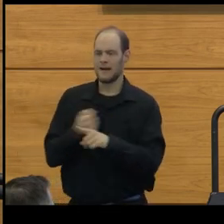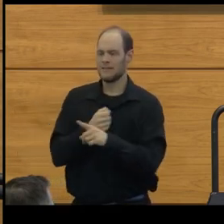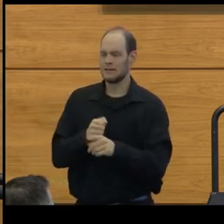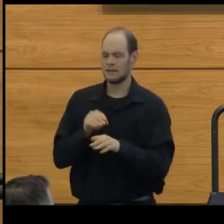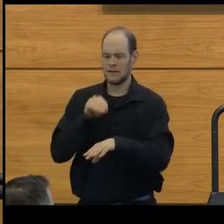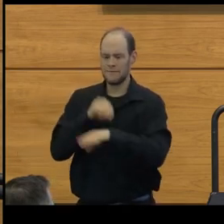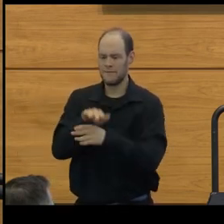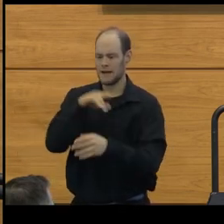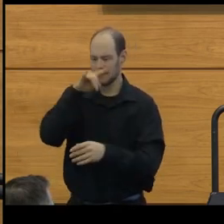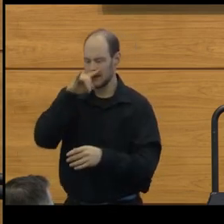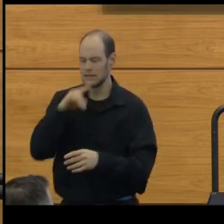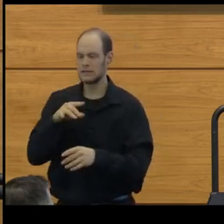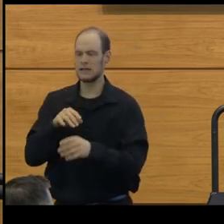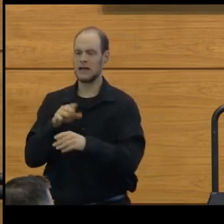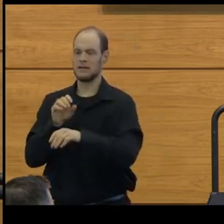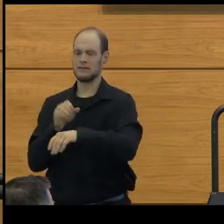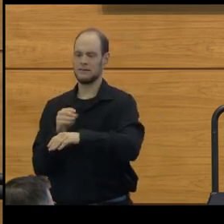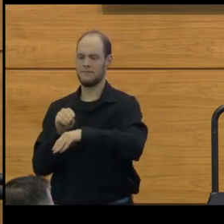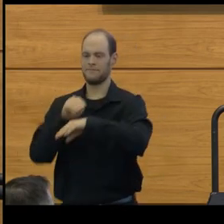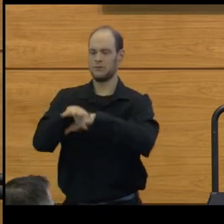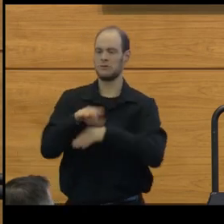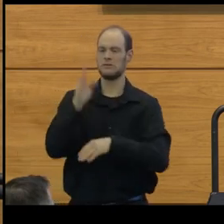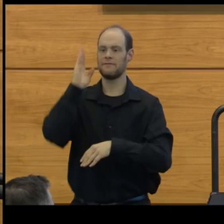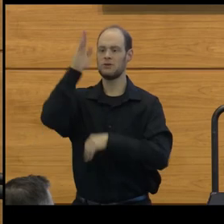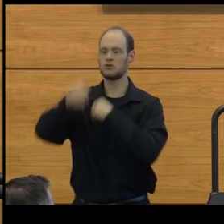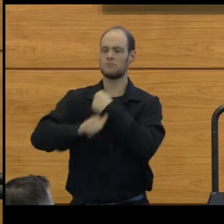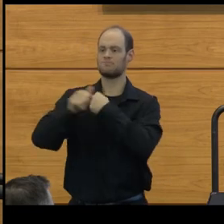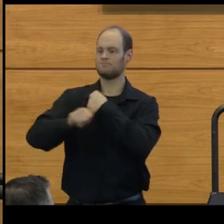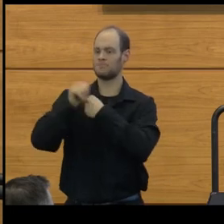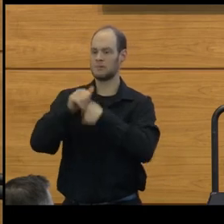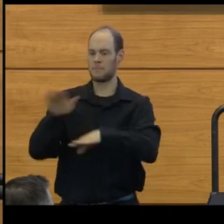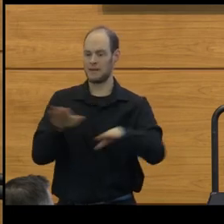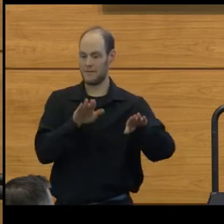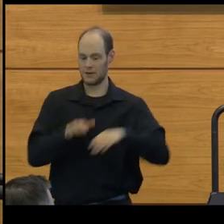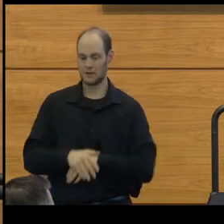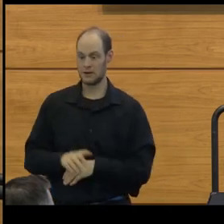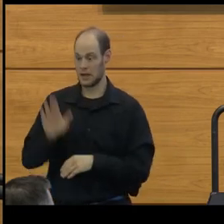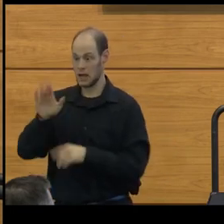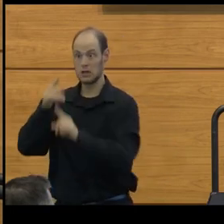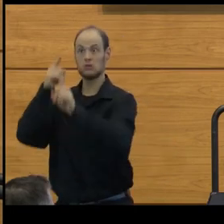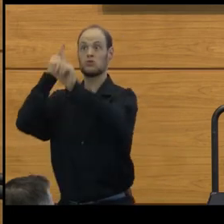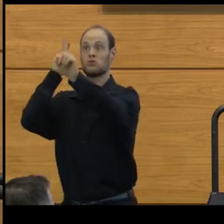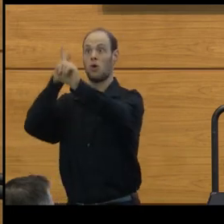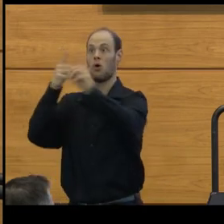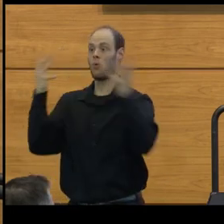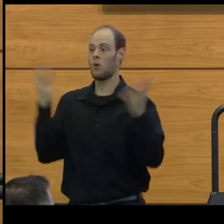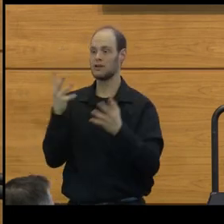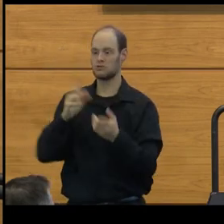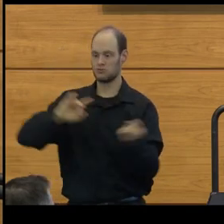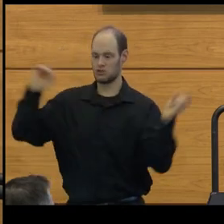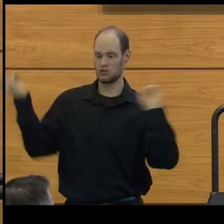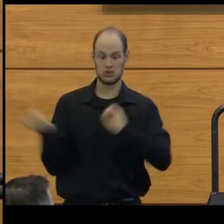and influence future risky behavior? His scholarly goal is to transform schools